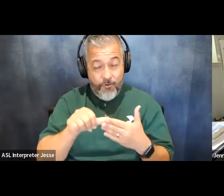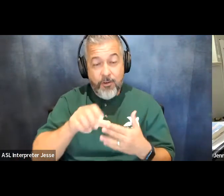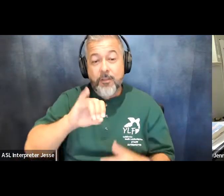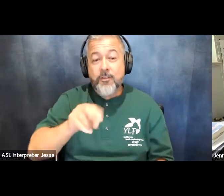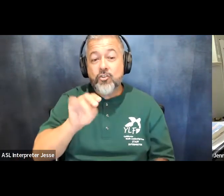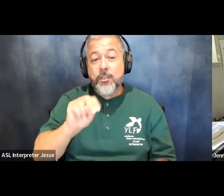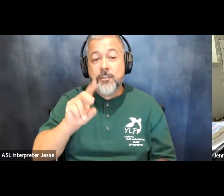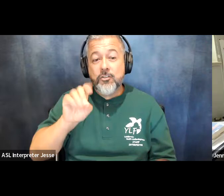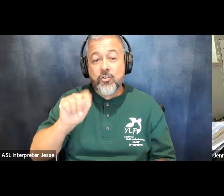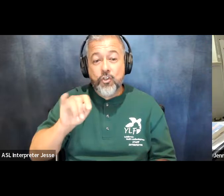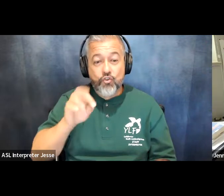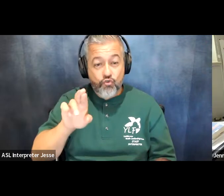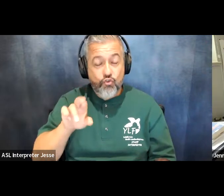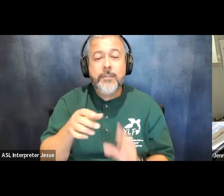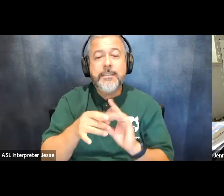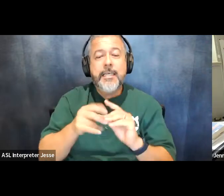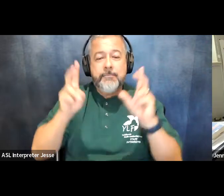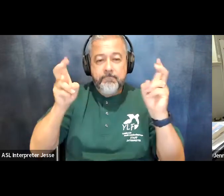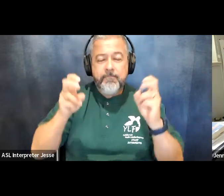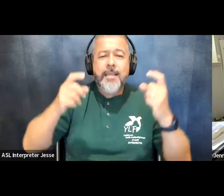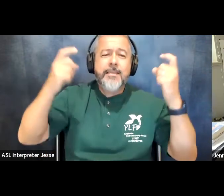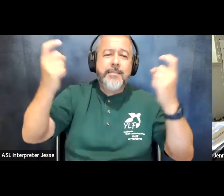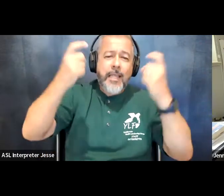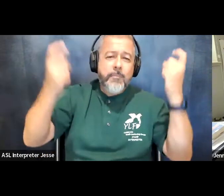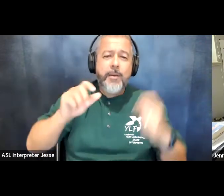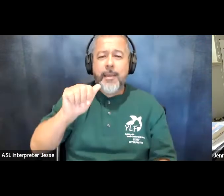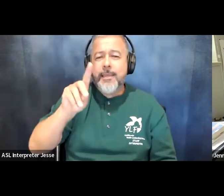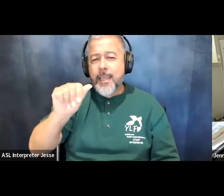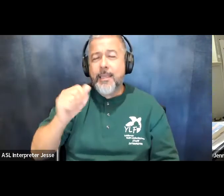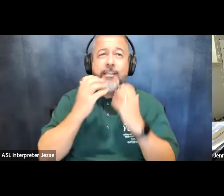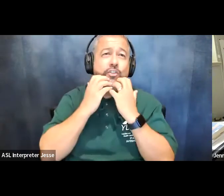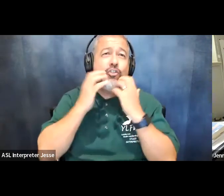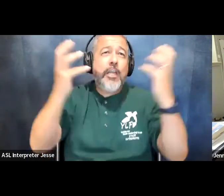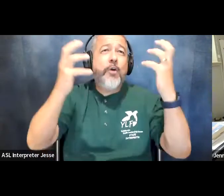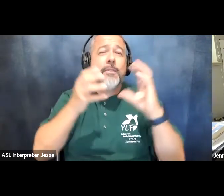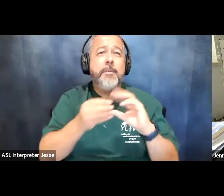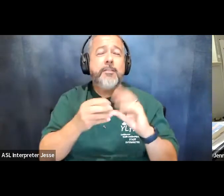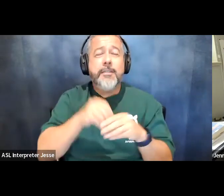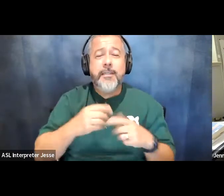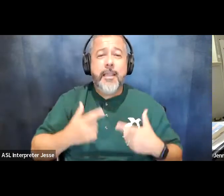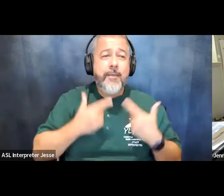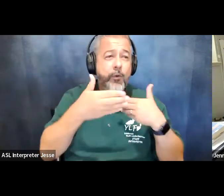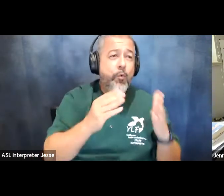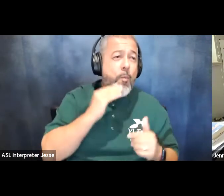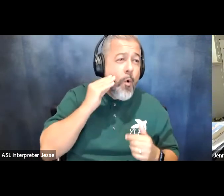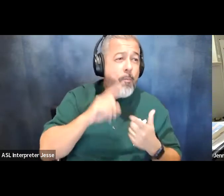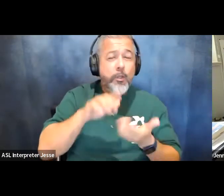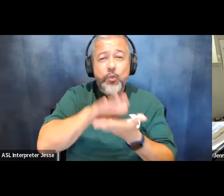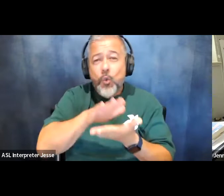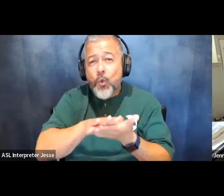celebrate the ada shout its message in living rooms schools churches businesses